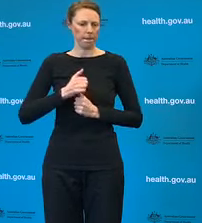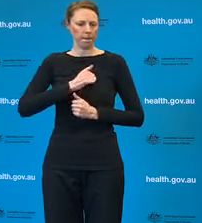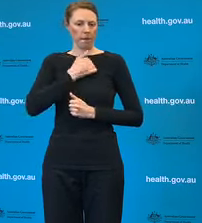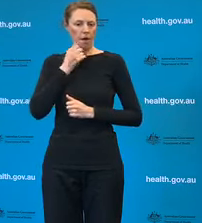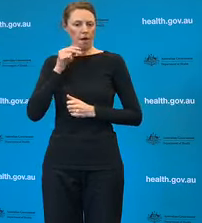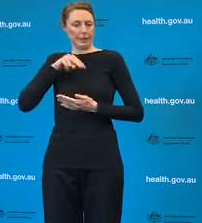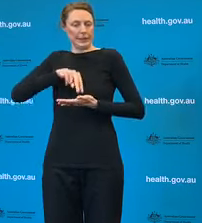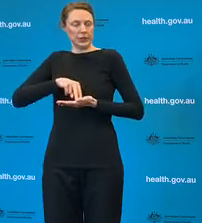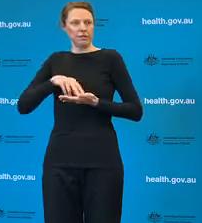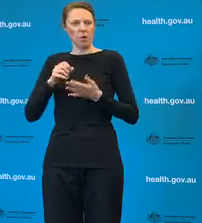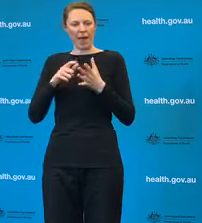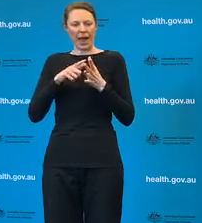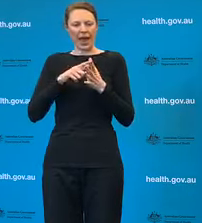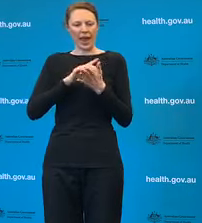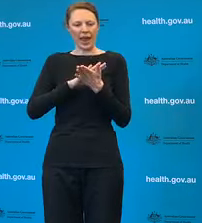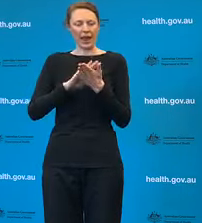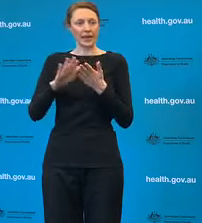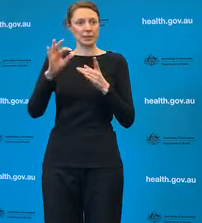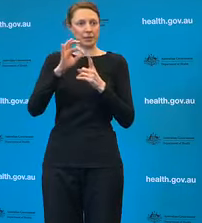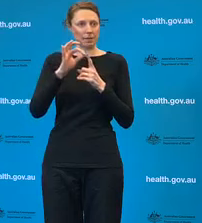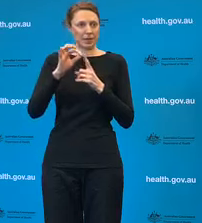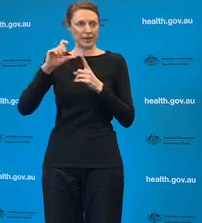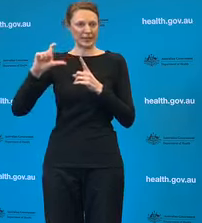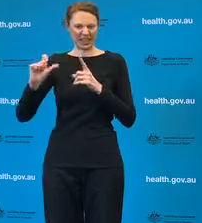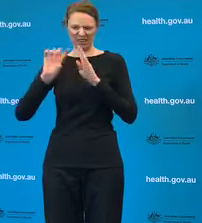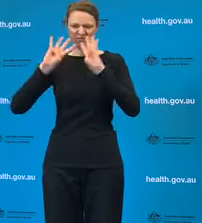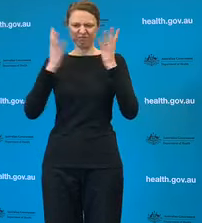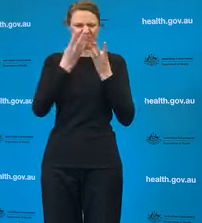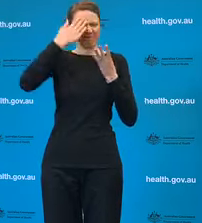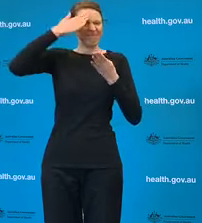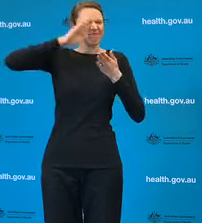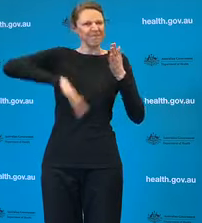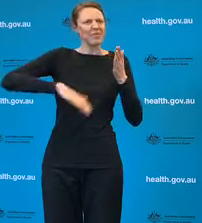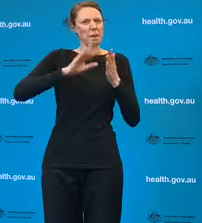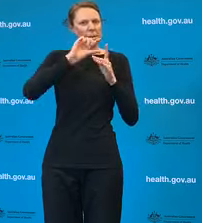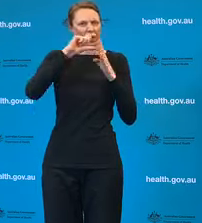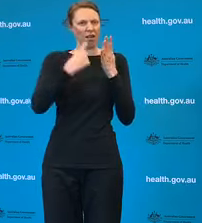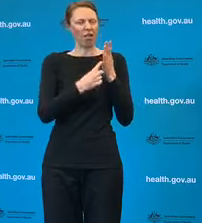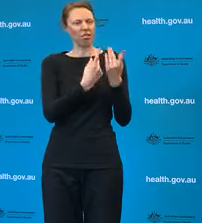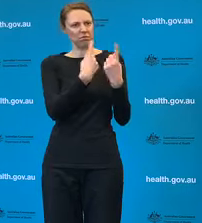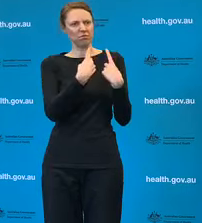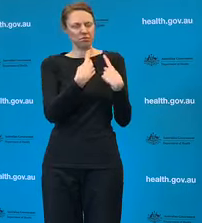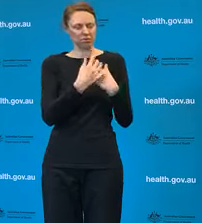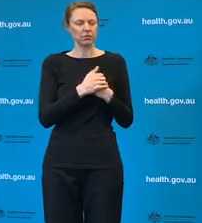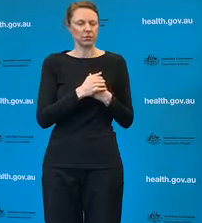community transmission, such as in Victoria the movement of people needs to be restricted.